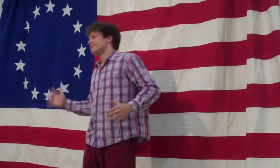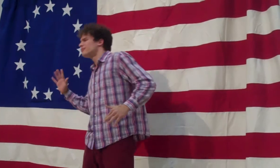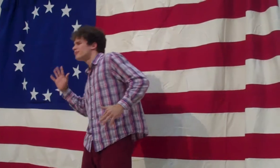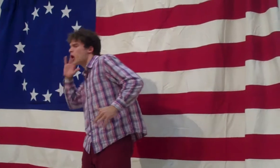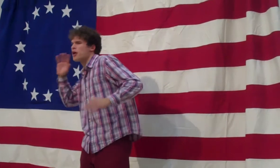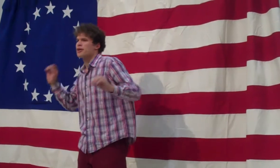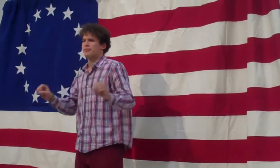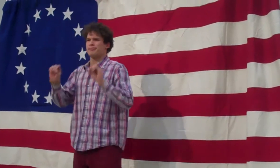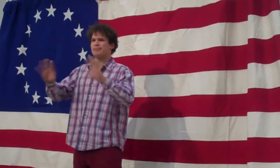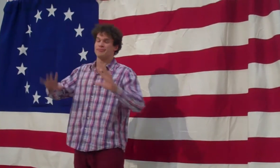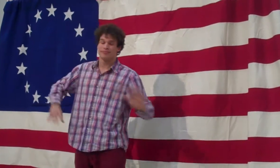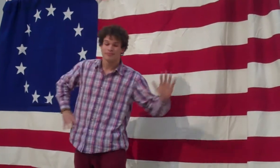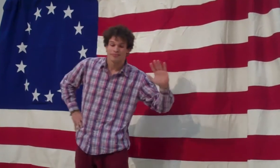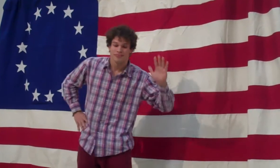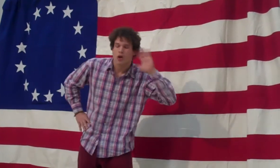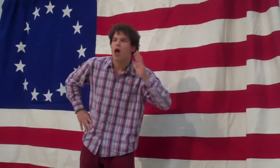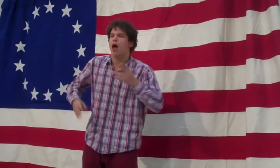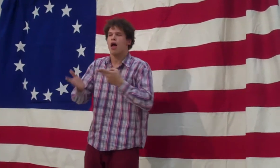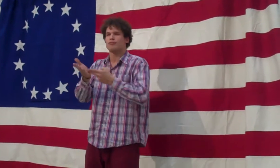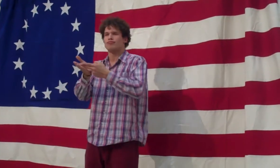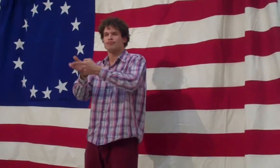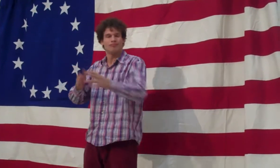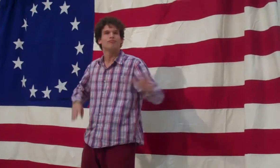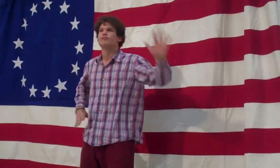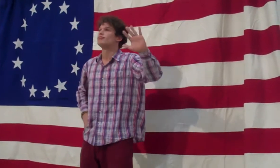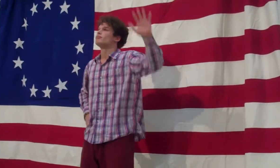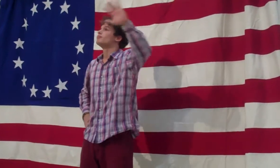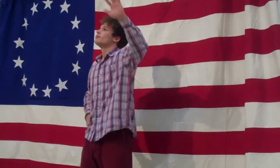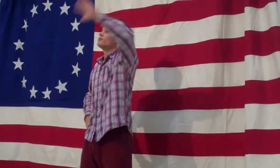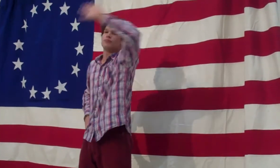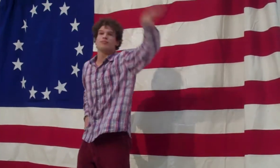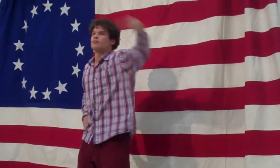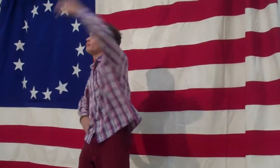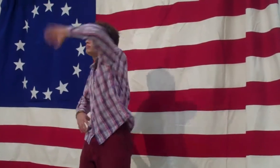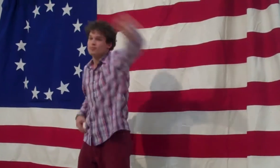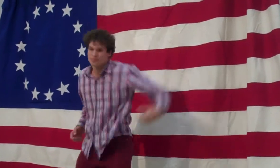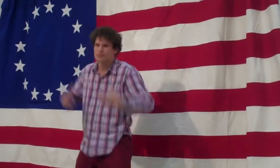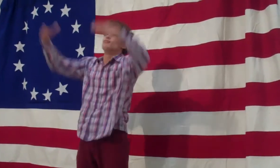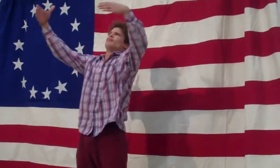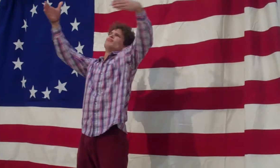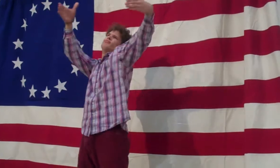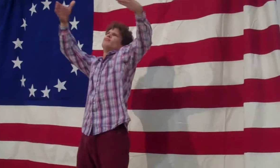A magic harmony, at once sincere, That somehow notes the tinkle of a bell,